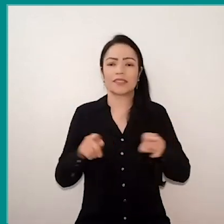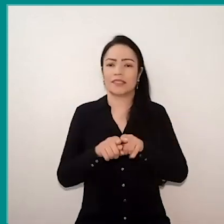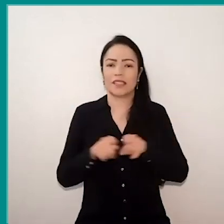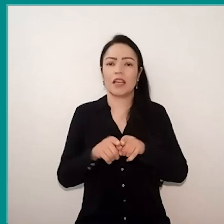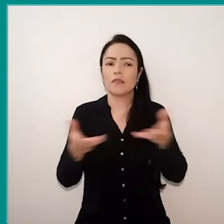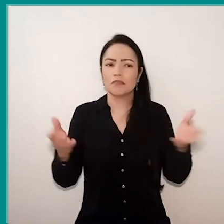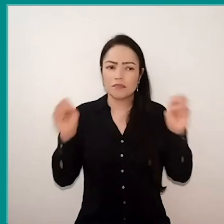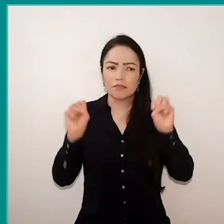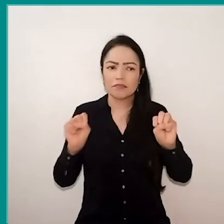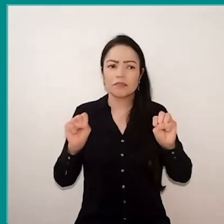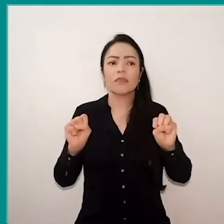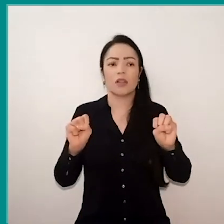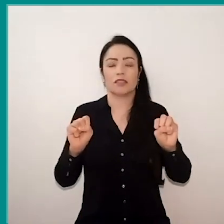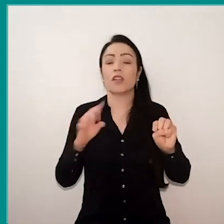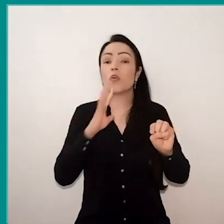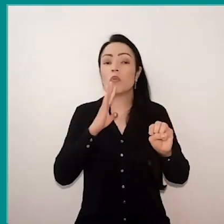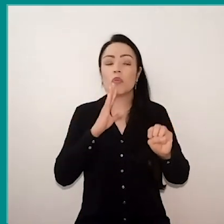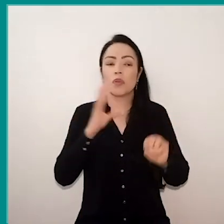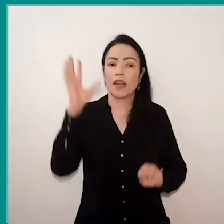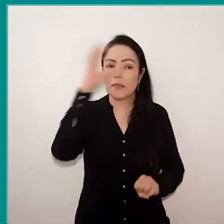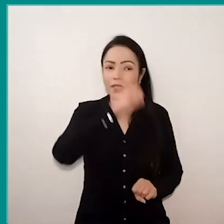a few of what was accomplished throughout this year